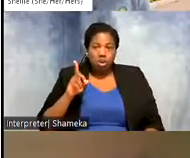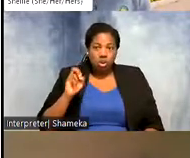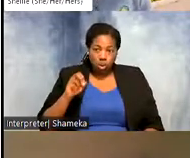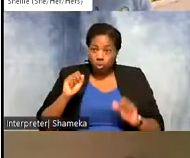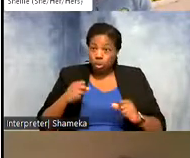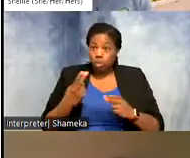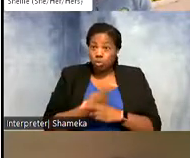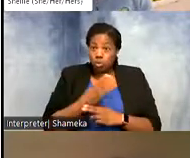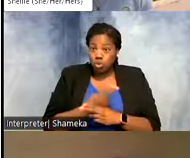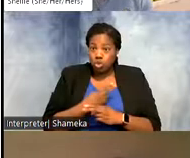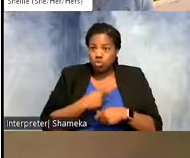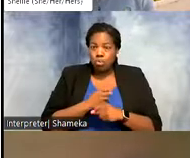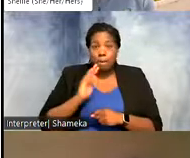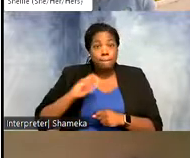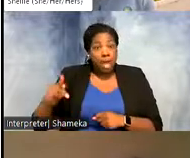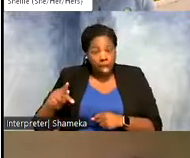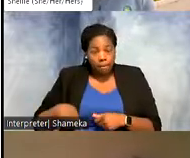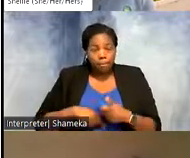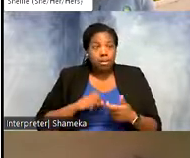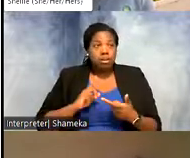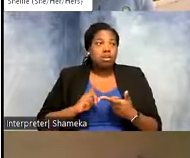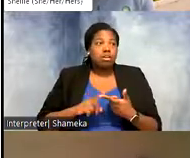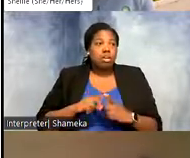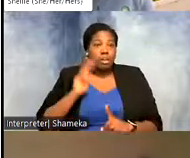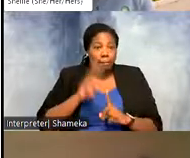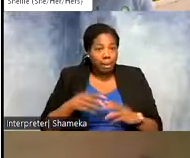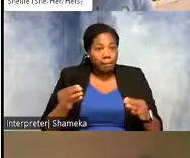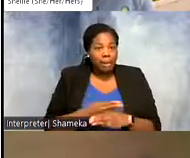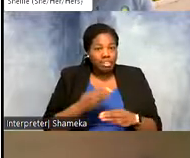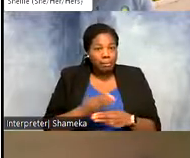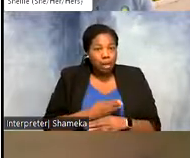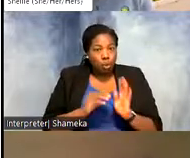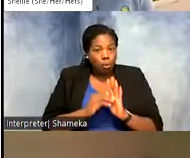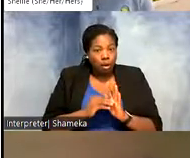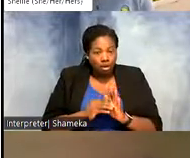can be used to make maps. I can apply mathematical models which are equations